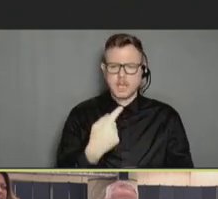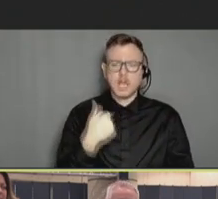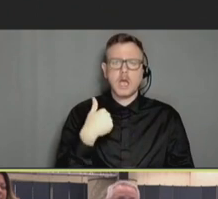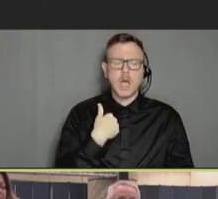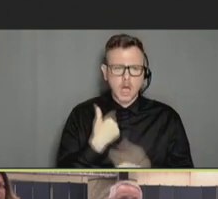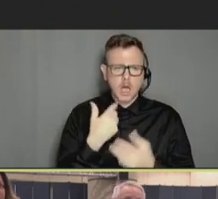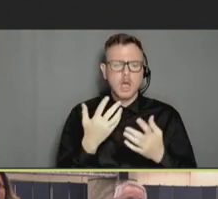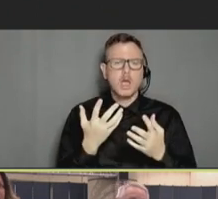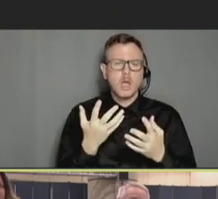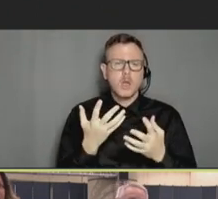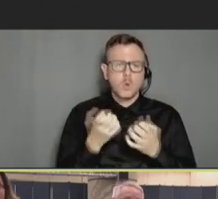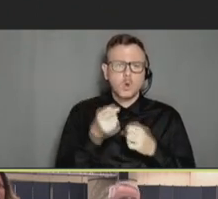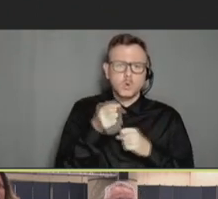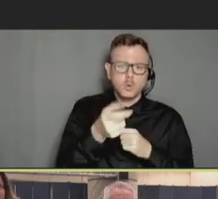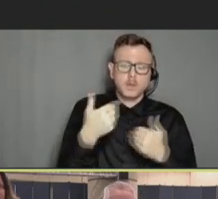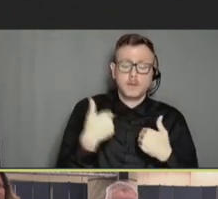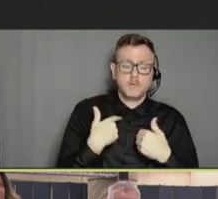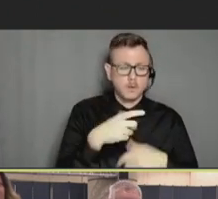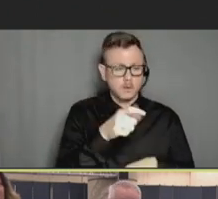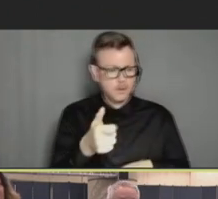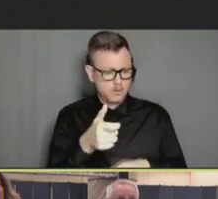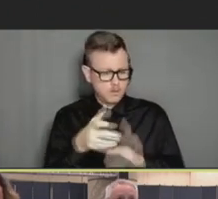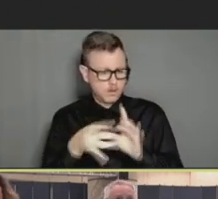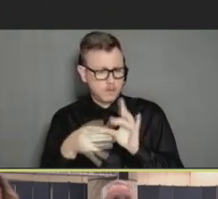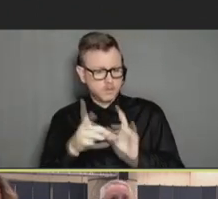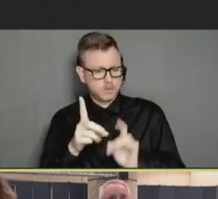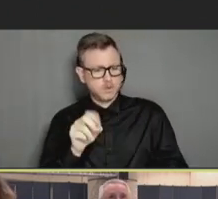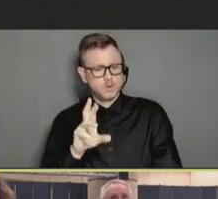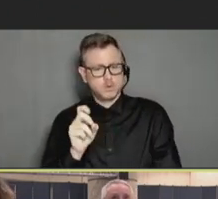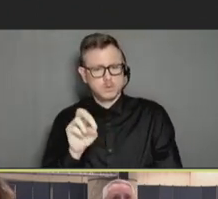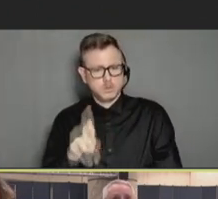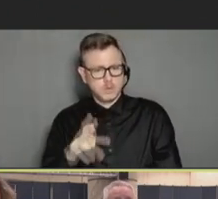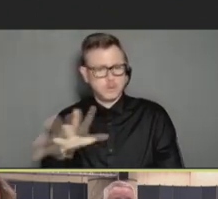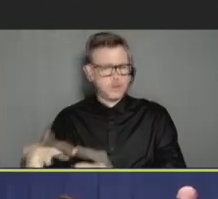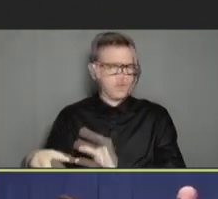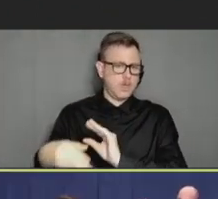Aaron Scherer: Yeah. And one thing I forgot to mention which might make this slide -- the